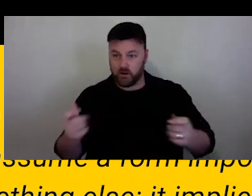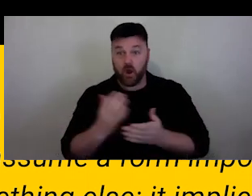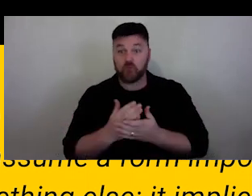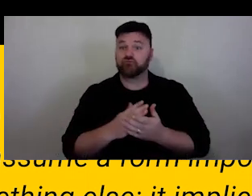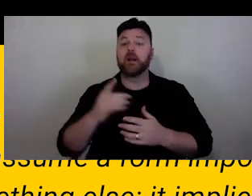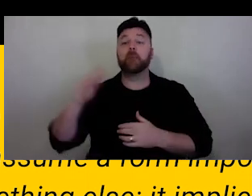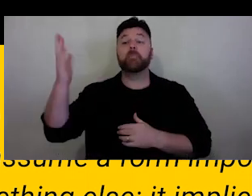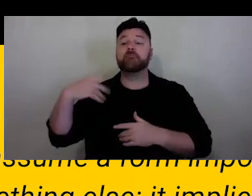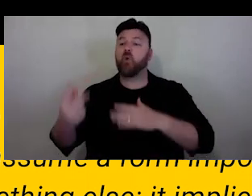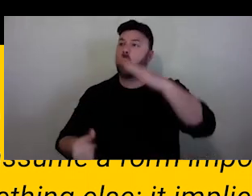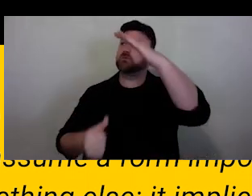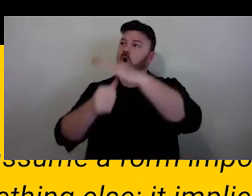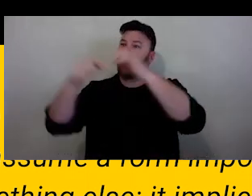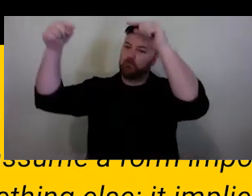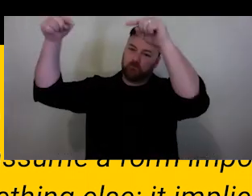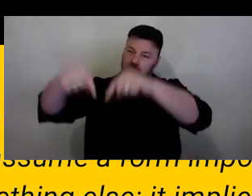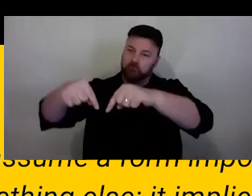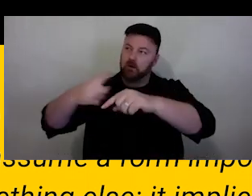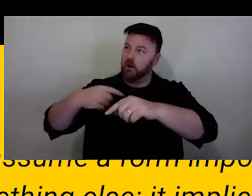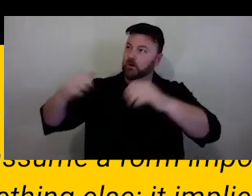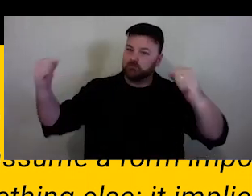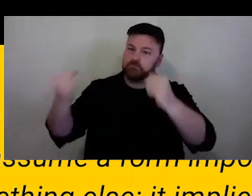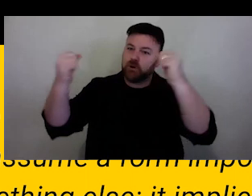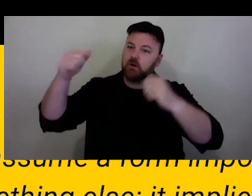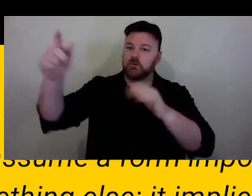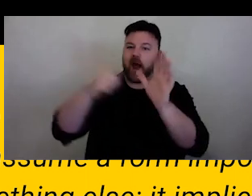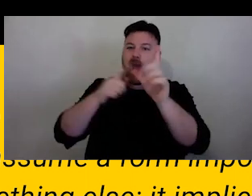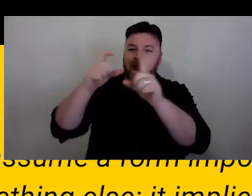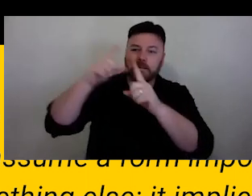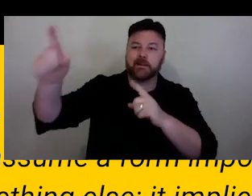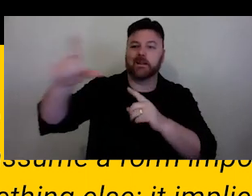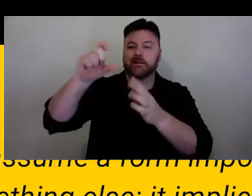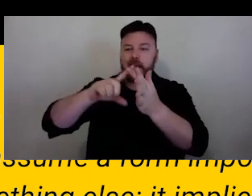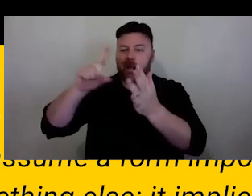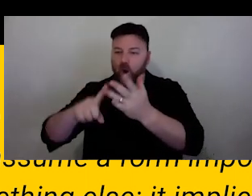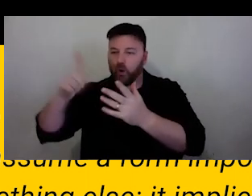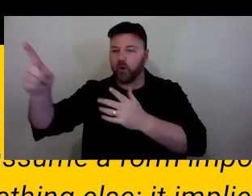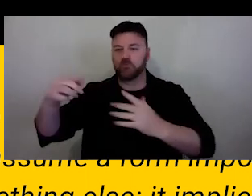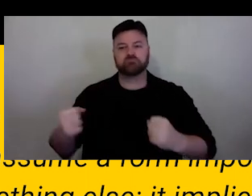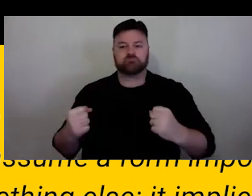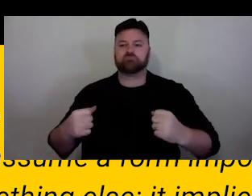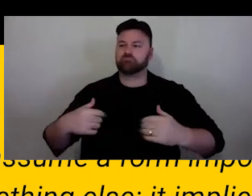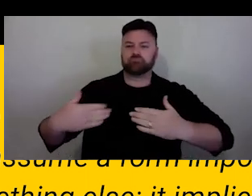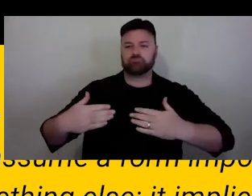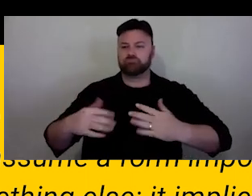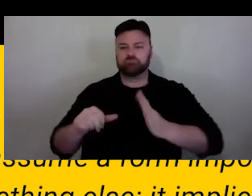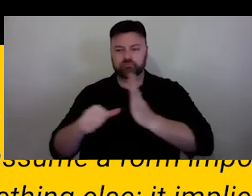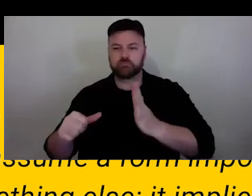an AD, CEO that is more scour and responsible, but also including